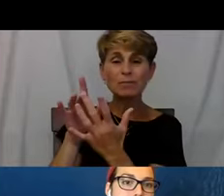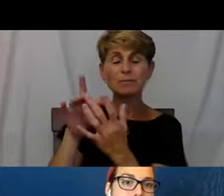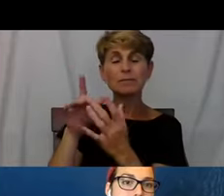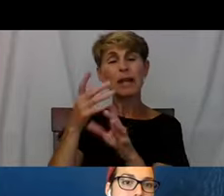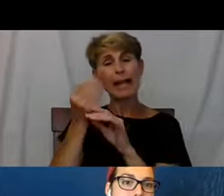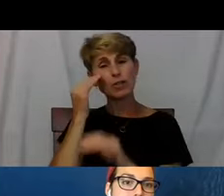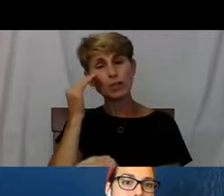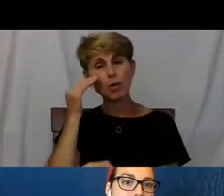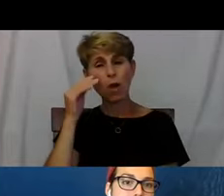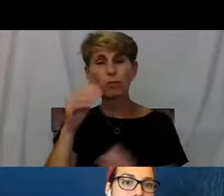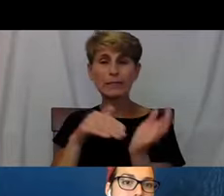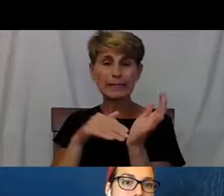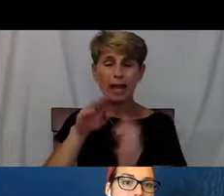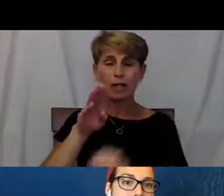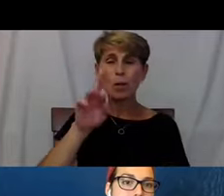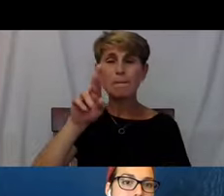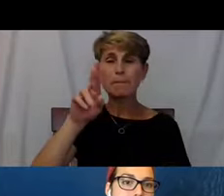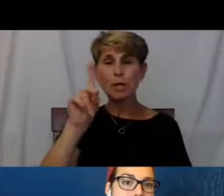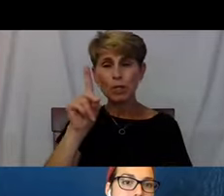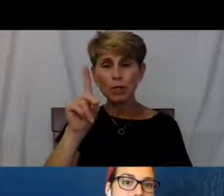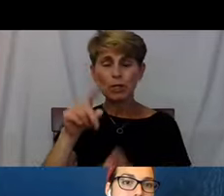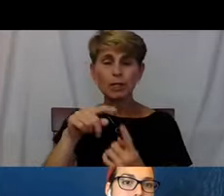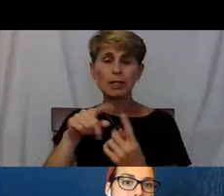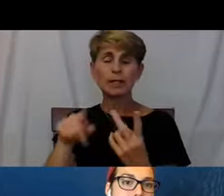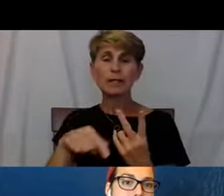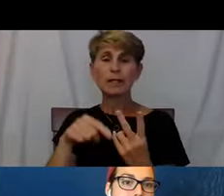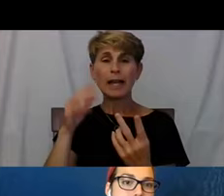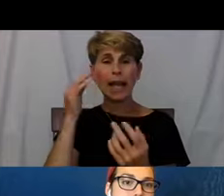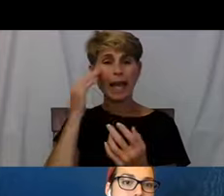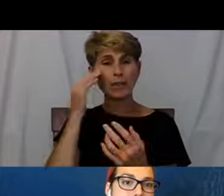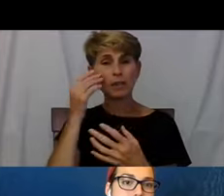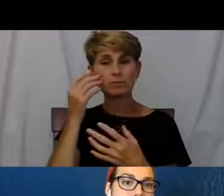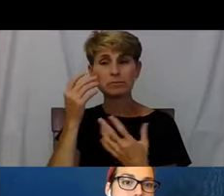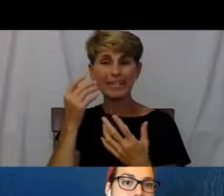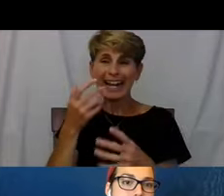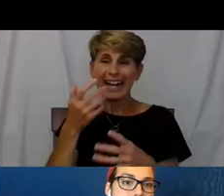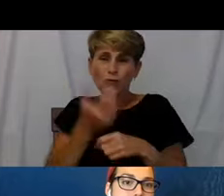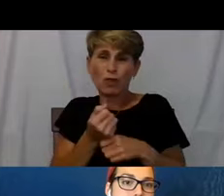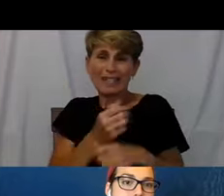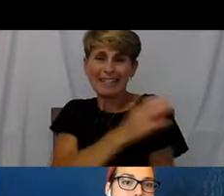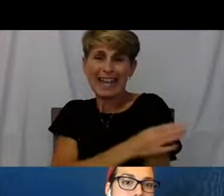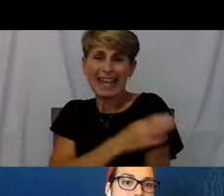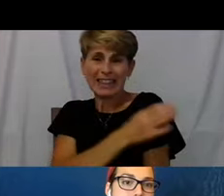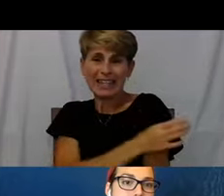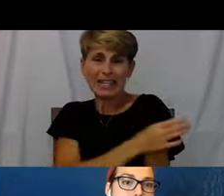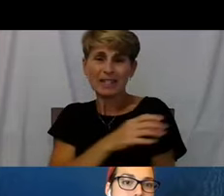and in turn came to know the Trust Clinic. I think one of the important things to think about